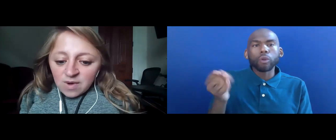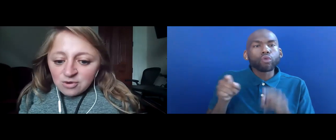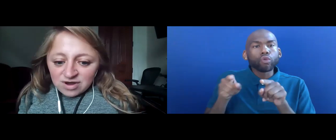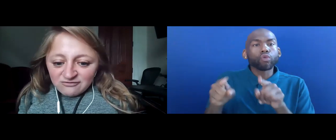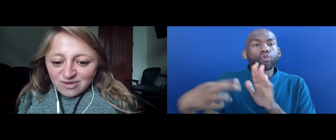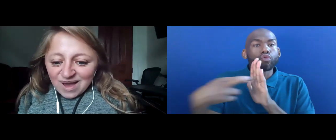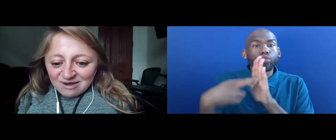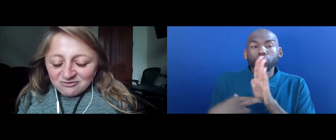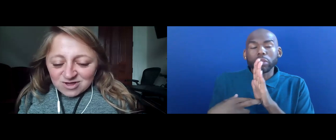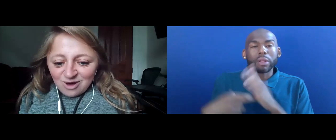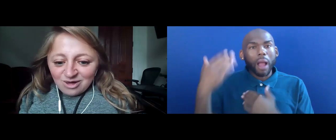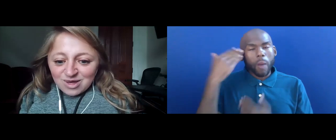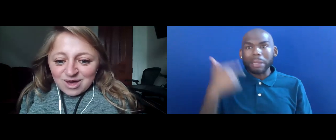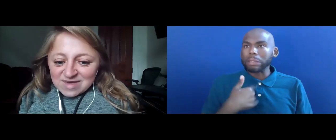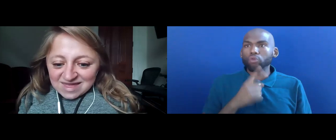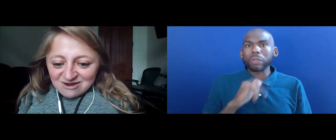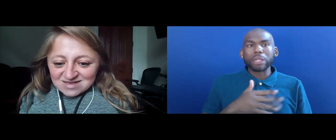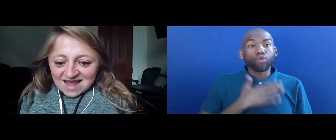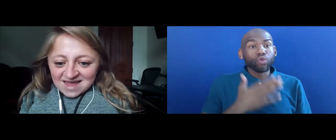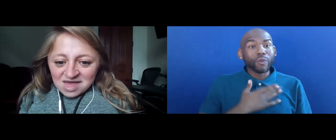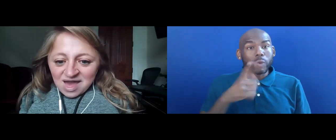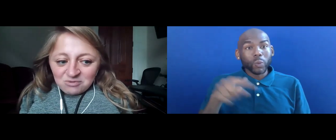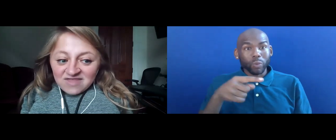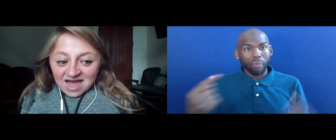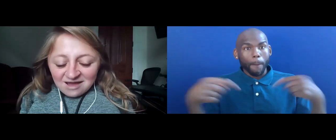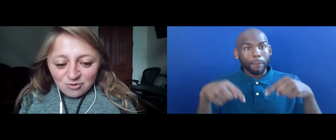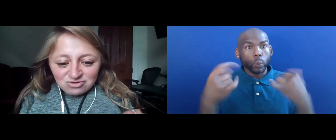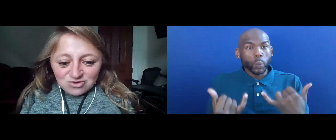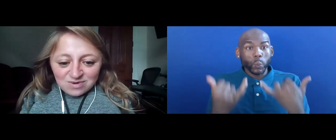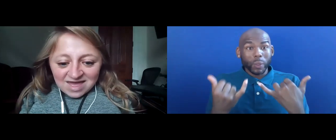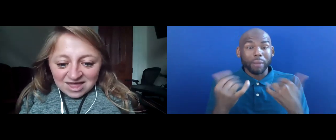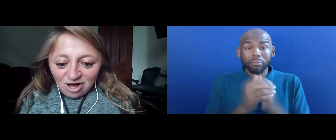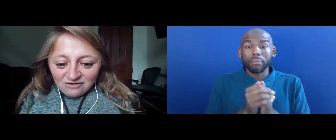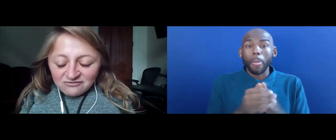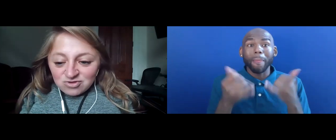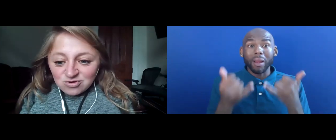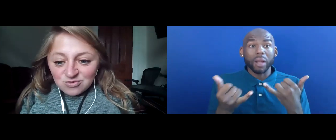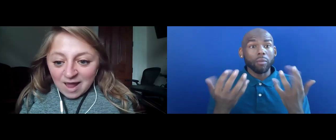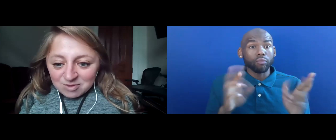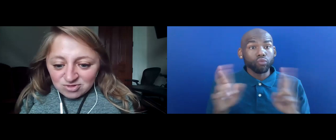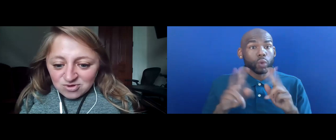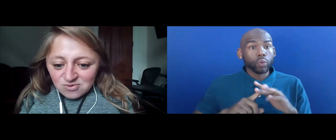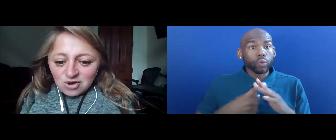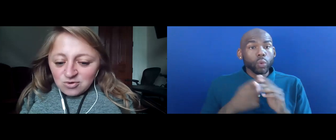KNOW HOW GRATEFUL I AM FOR YOU ALL BEING HERE TODAY. WITH THAT, I'M GOING TO KICK IT OFF TO ROBINSUE WHO IS